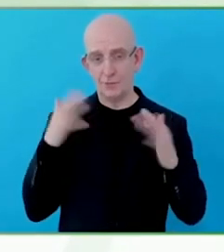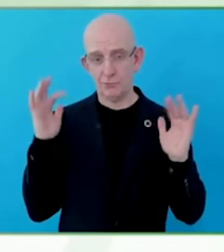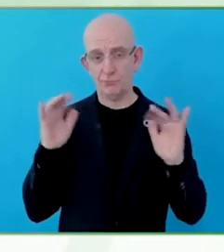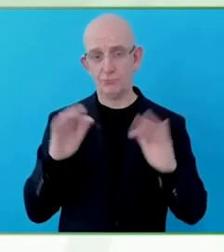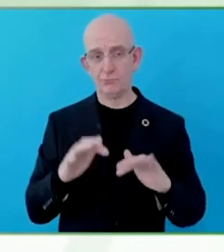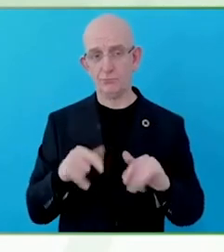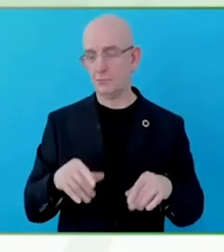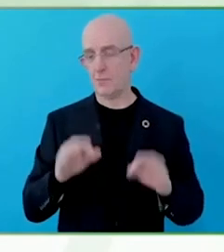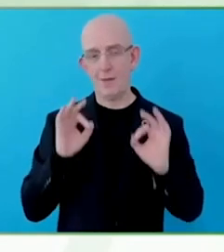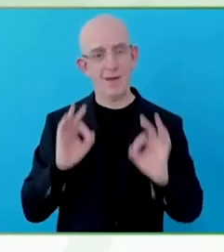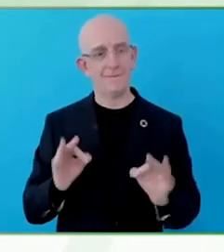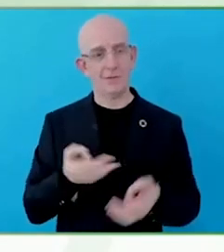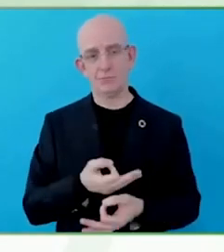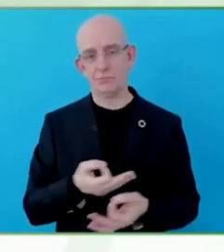We look forward to continuing with the partnership.